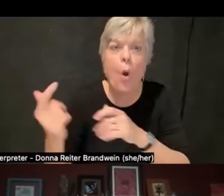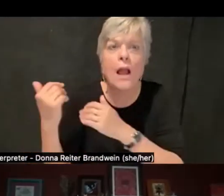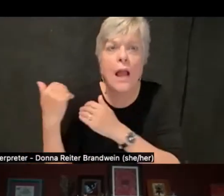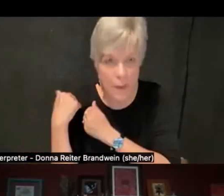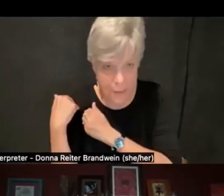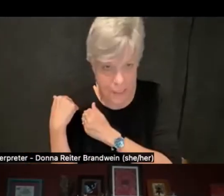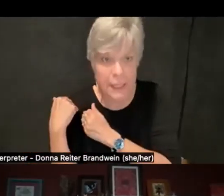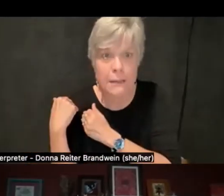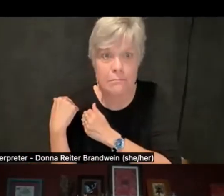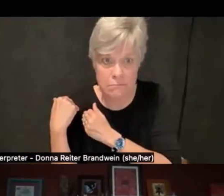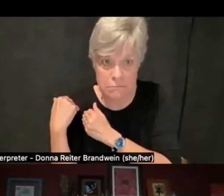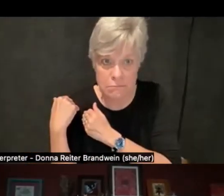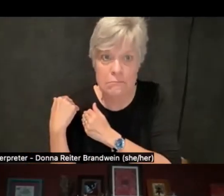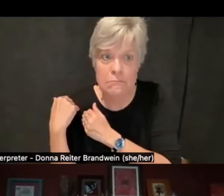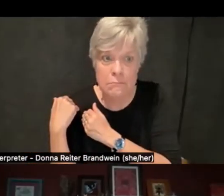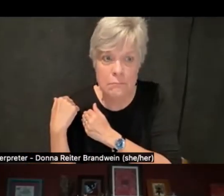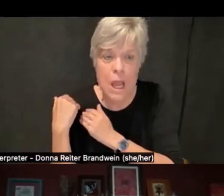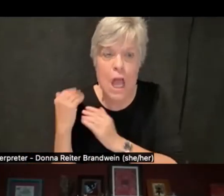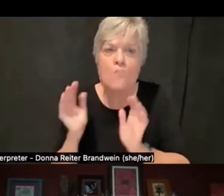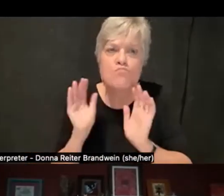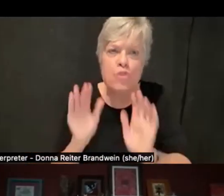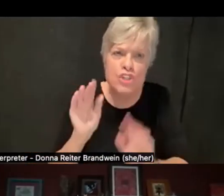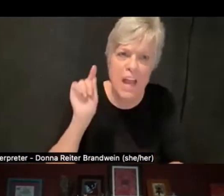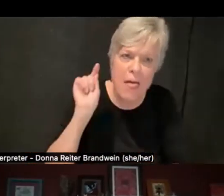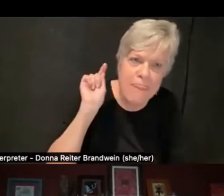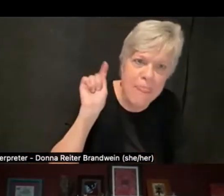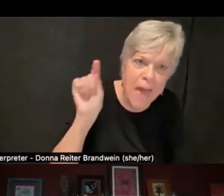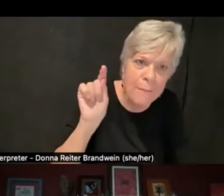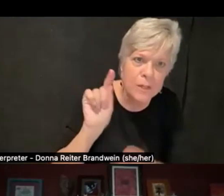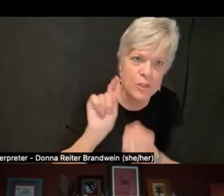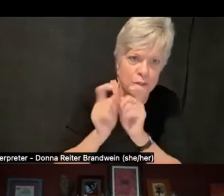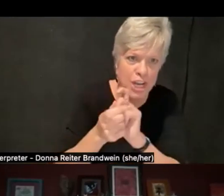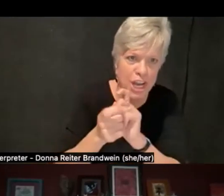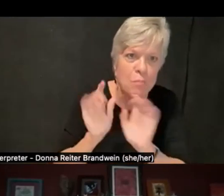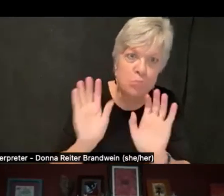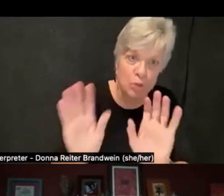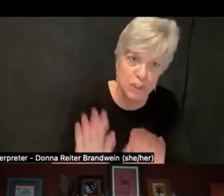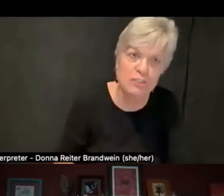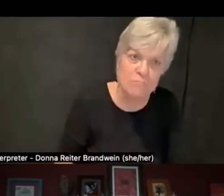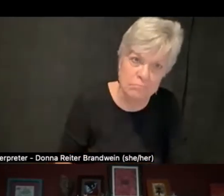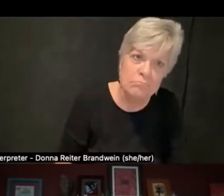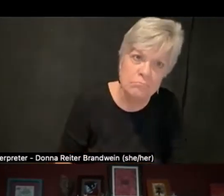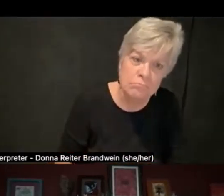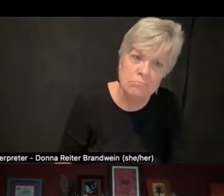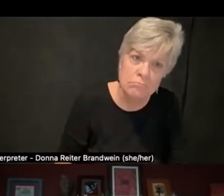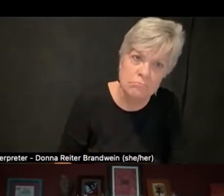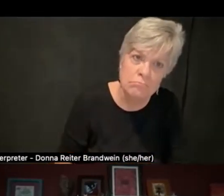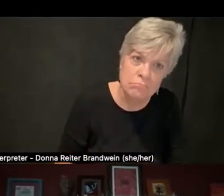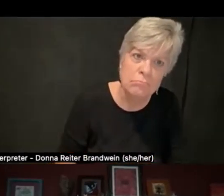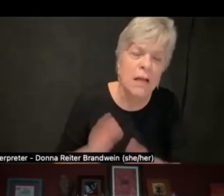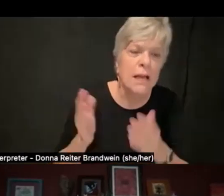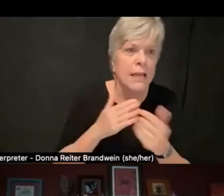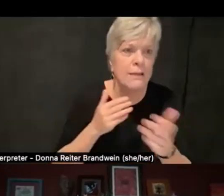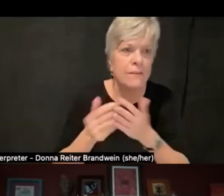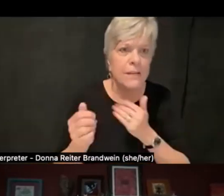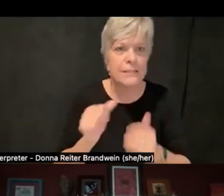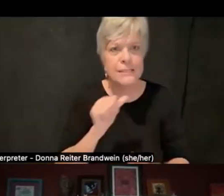and push them to change even if it's not something